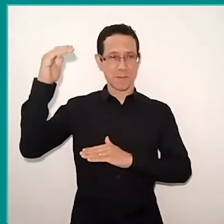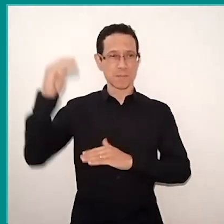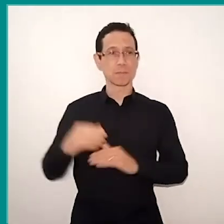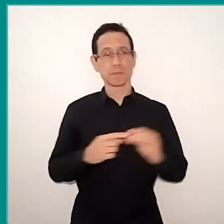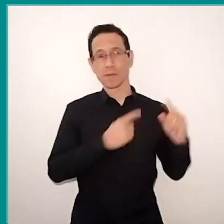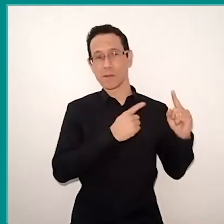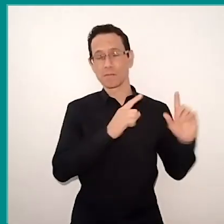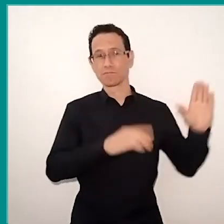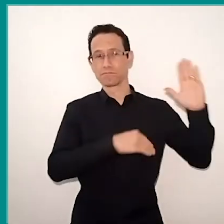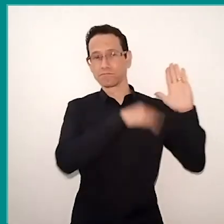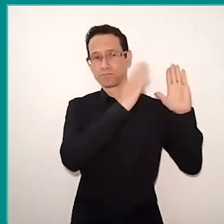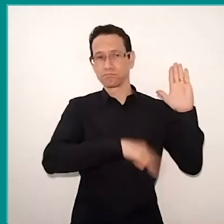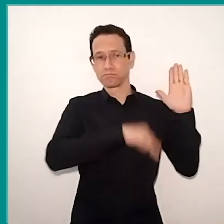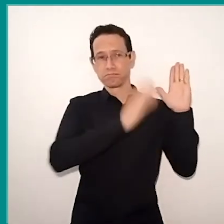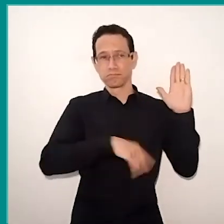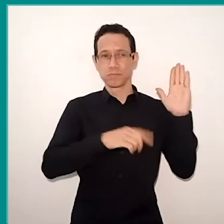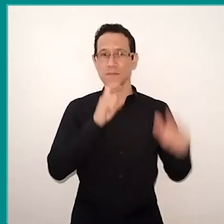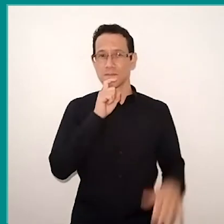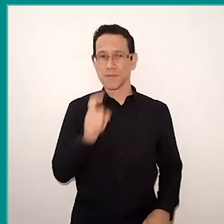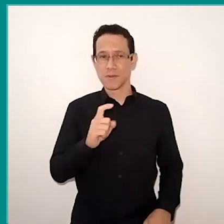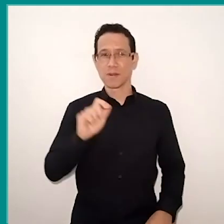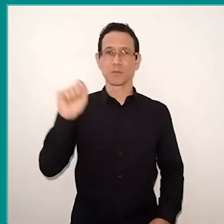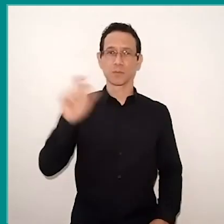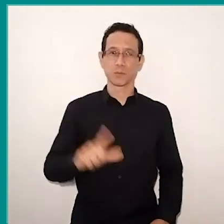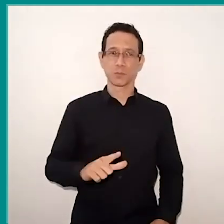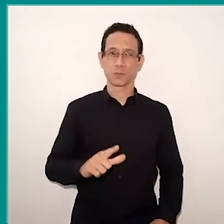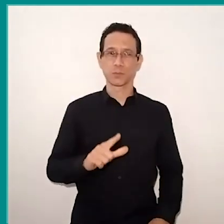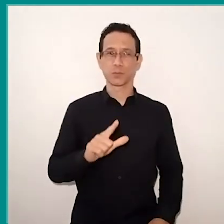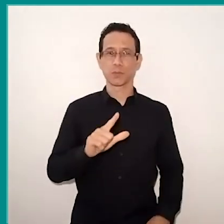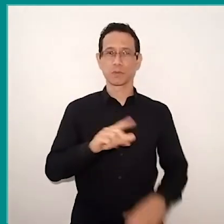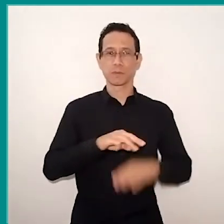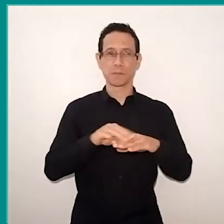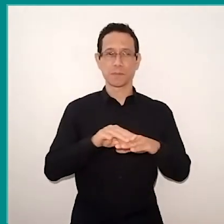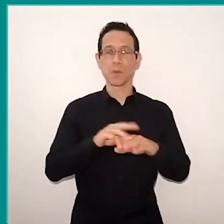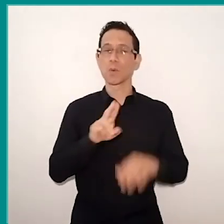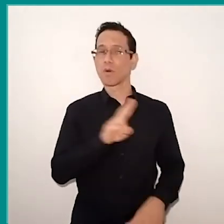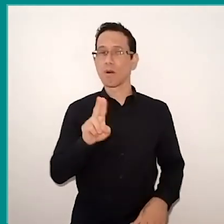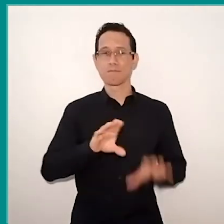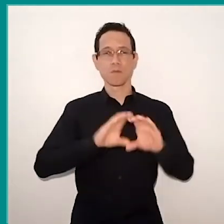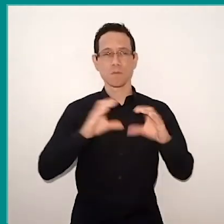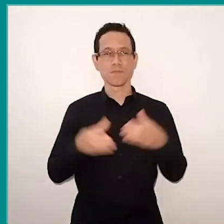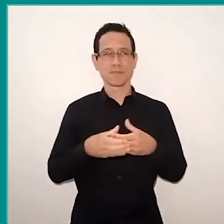in green, blue and beige, whose name is community. This is how I identify myself